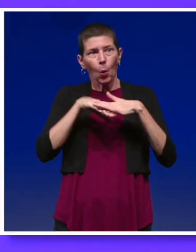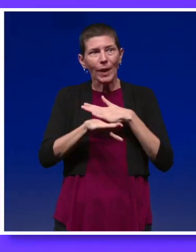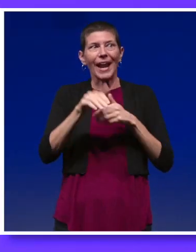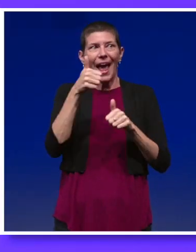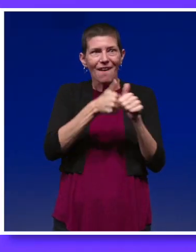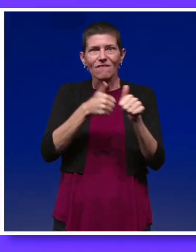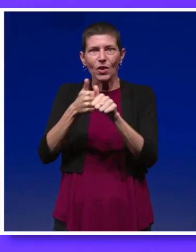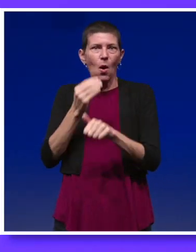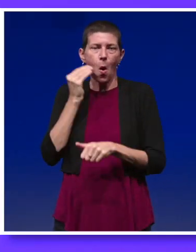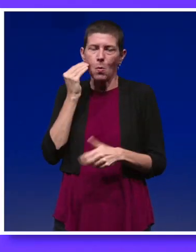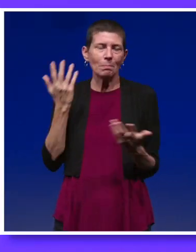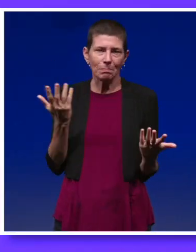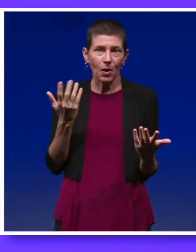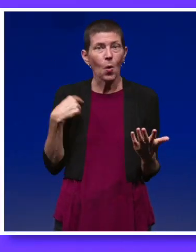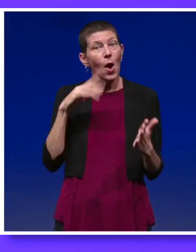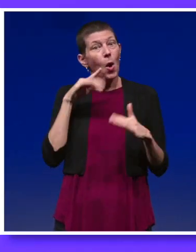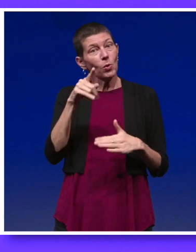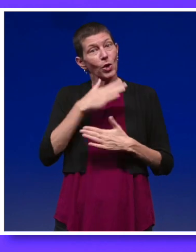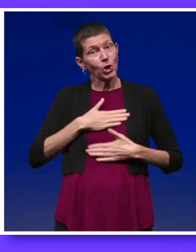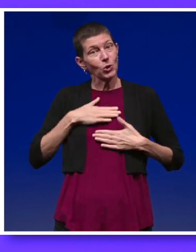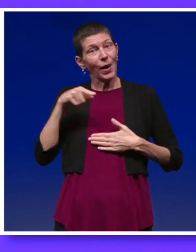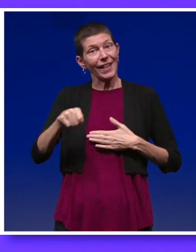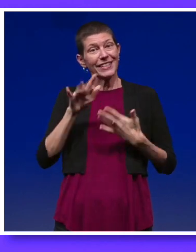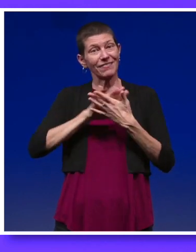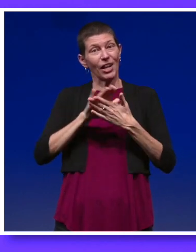so we hope you enjoy this video series